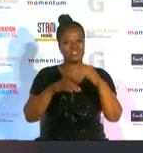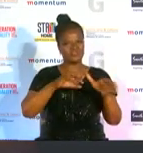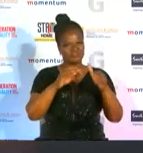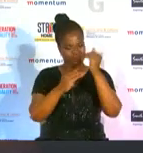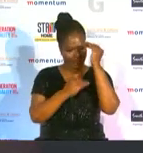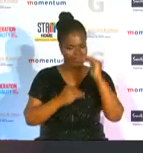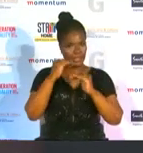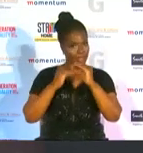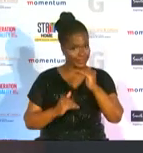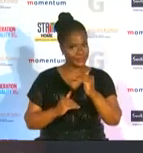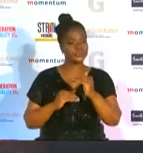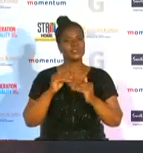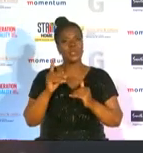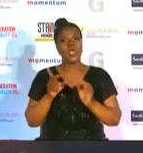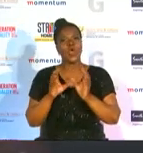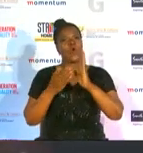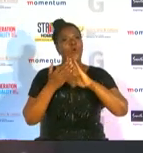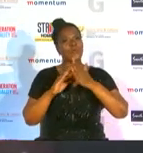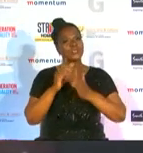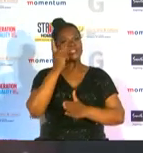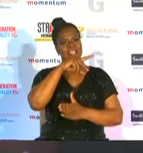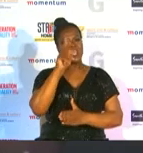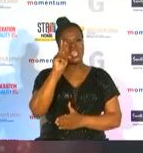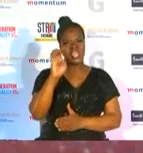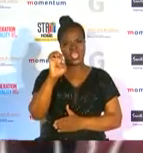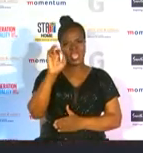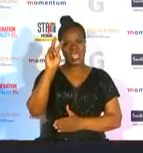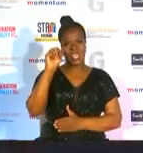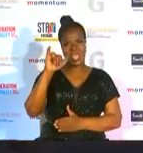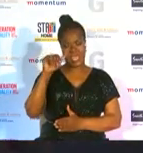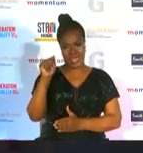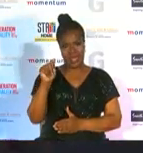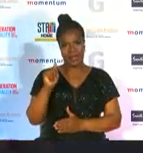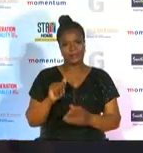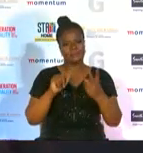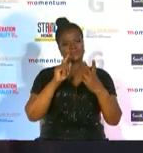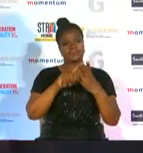respective communities in kenya nonjutsu